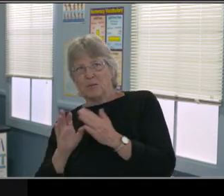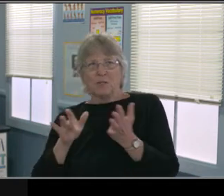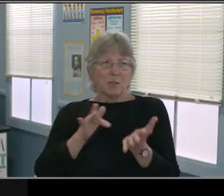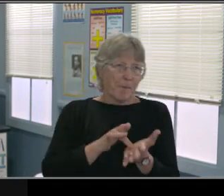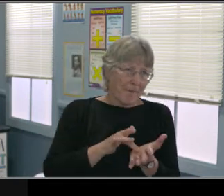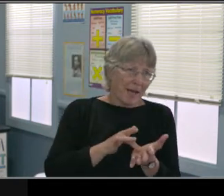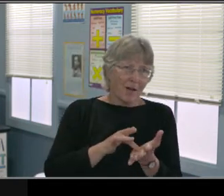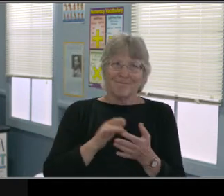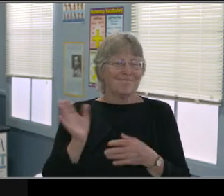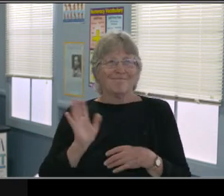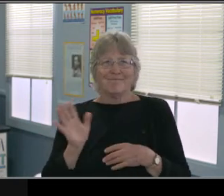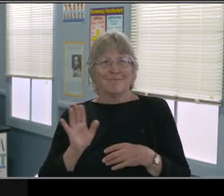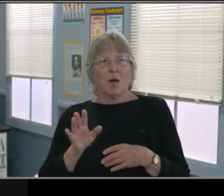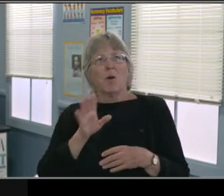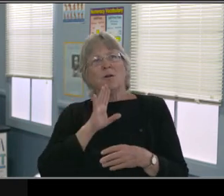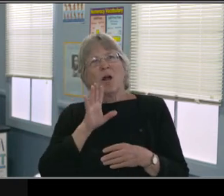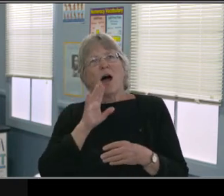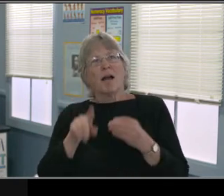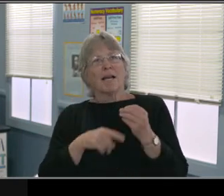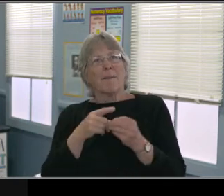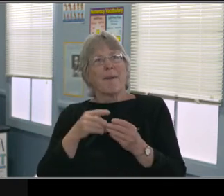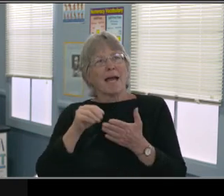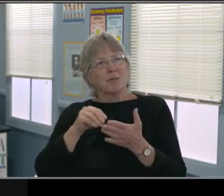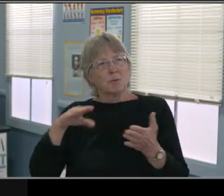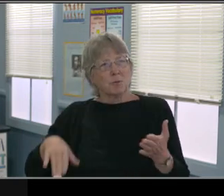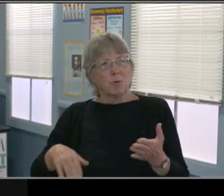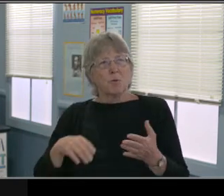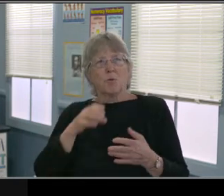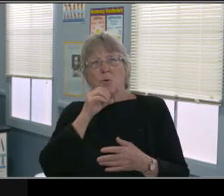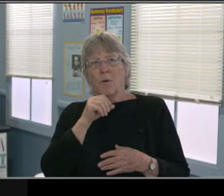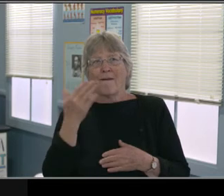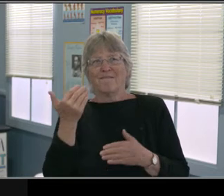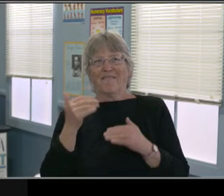and related services be provided?" Well, will it look like what it looked like